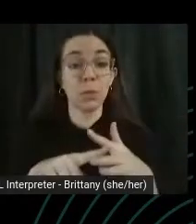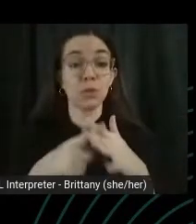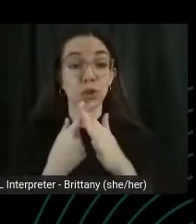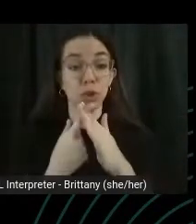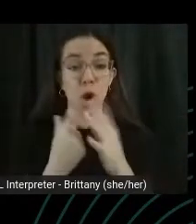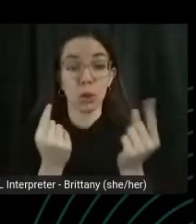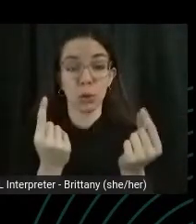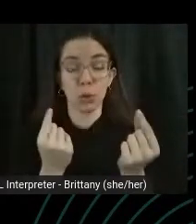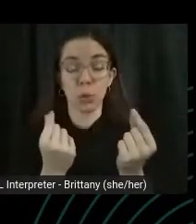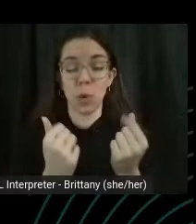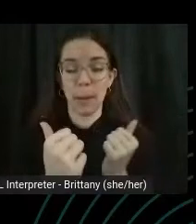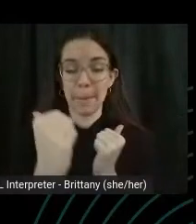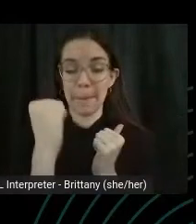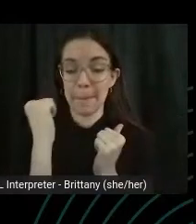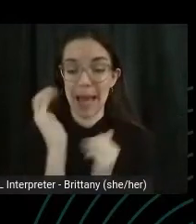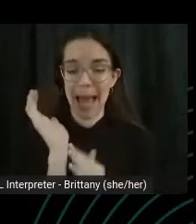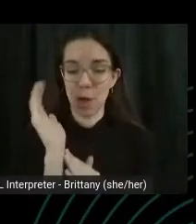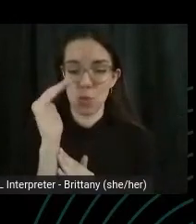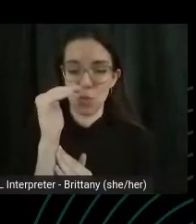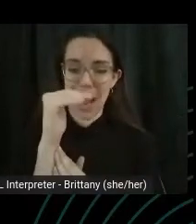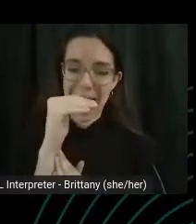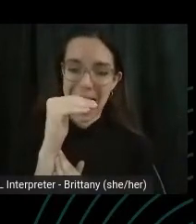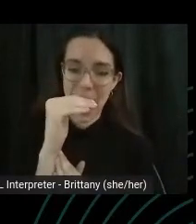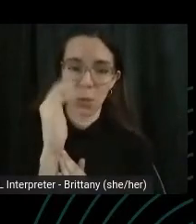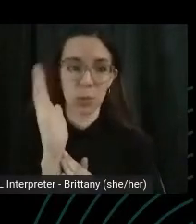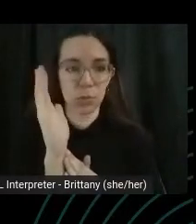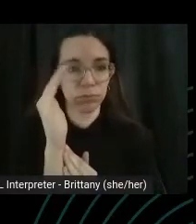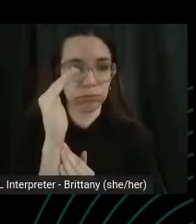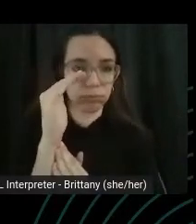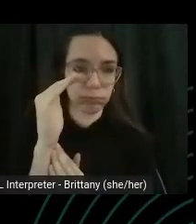Remember when we rounded our back and we pushed forward?